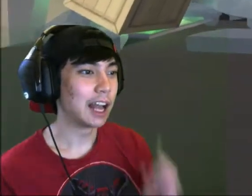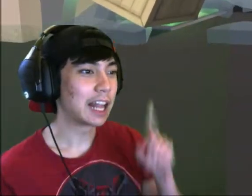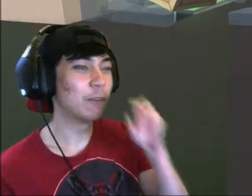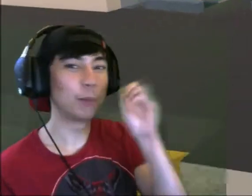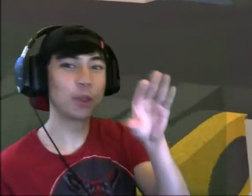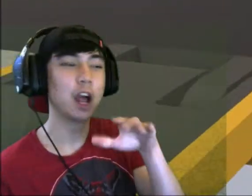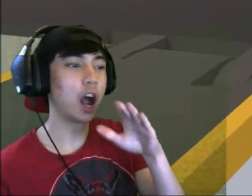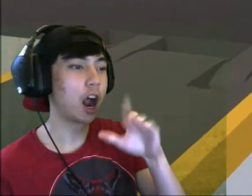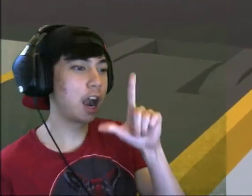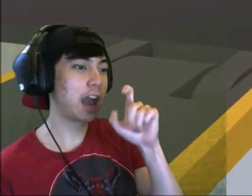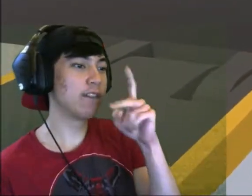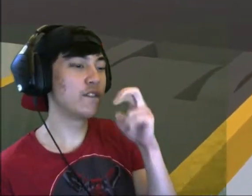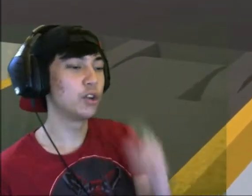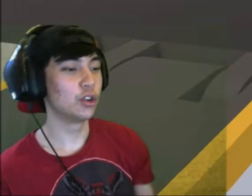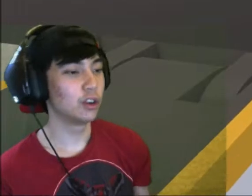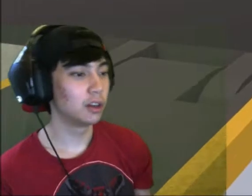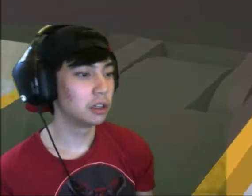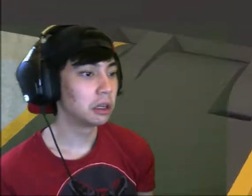I need to put the lever back